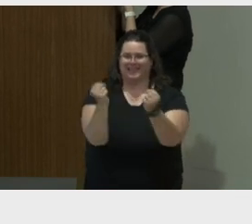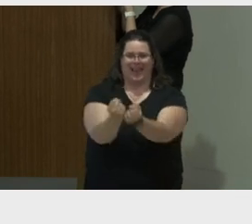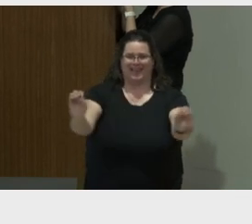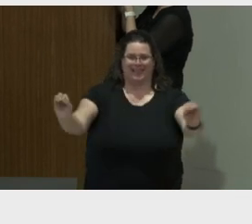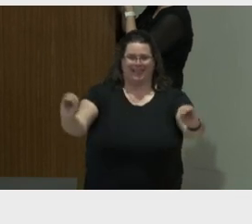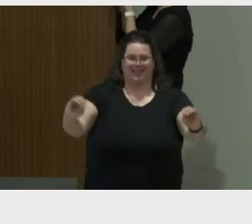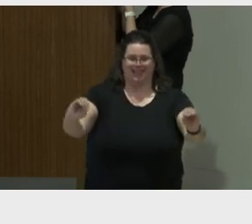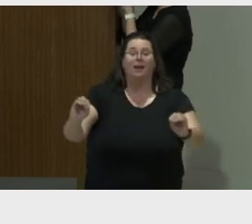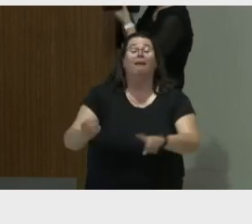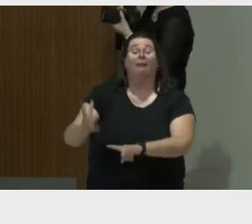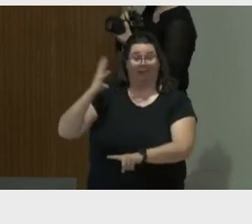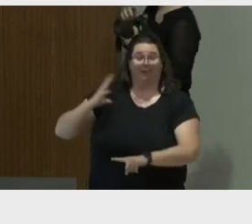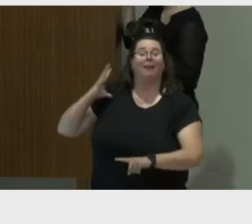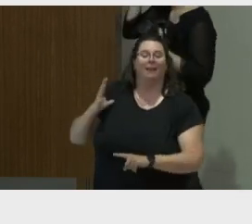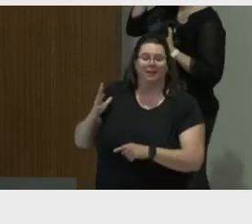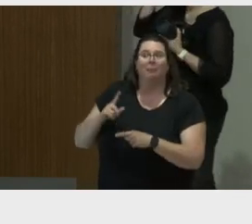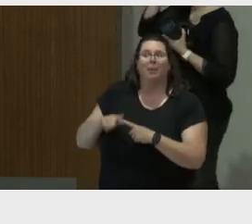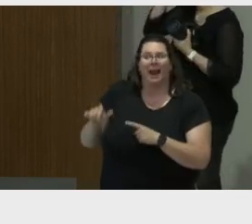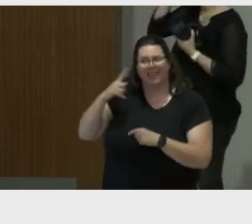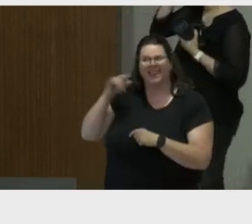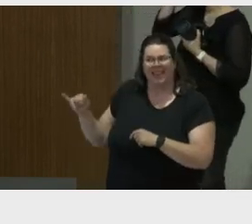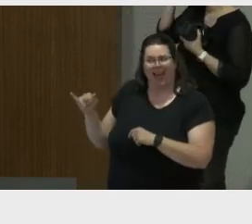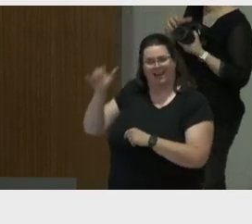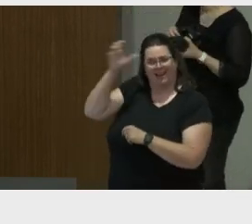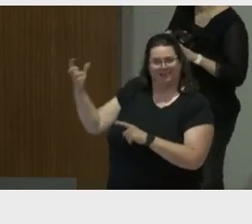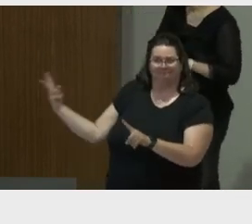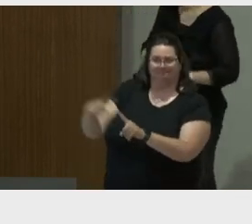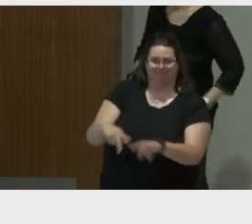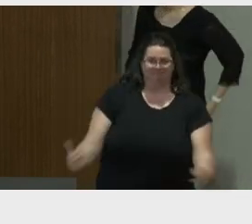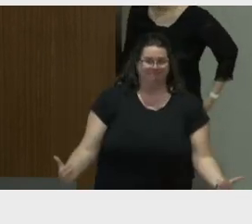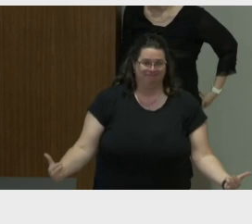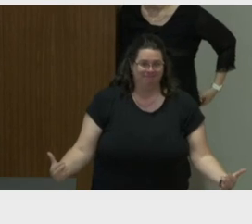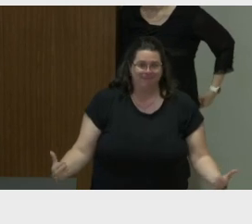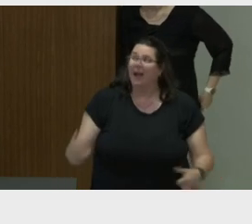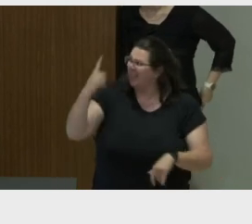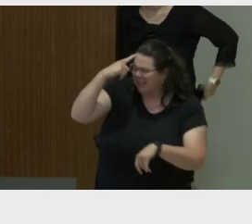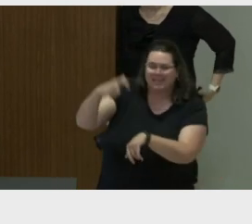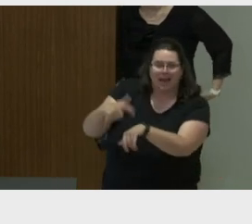If you have questions, I think we are almost out of time now, but we will be happy to answer